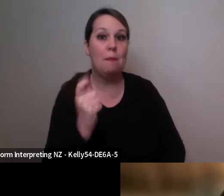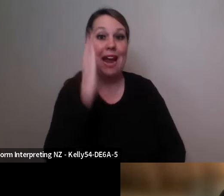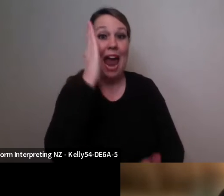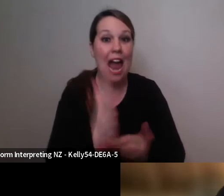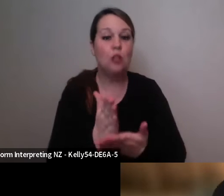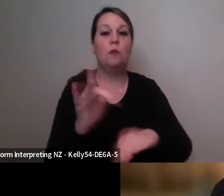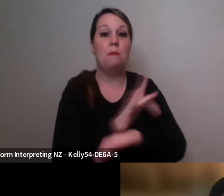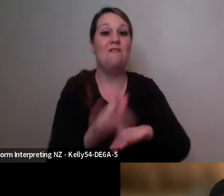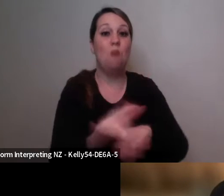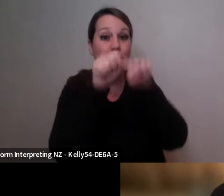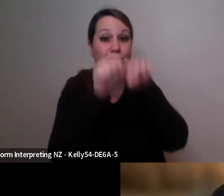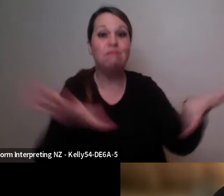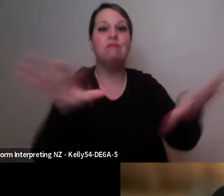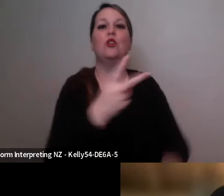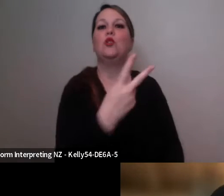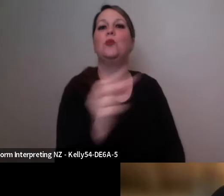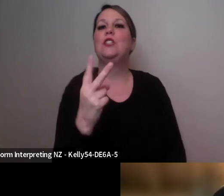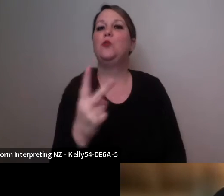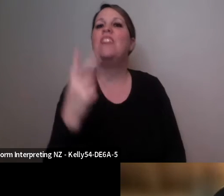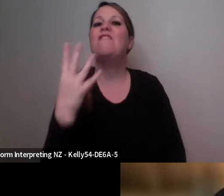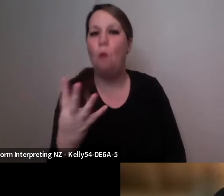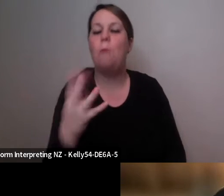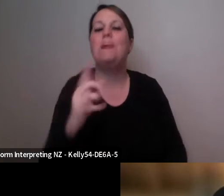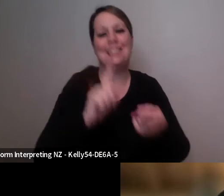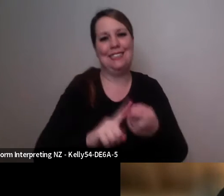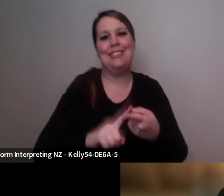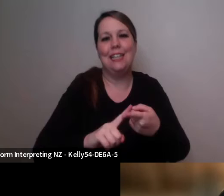we're aiming towards but that's very much a new collaboration and we're both excited about